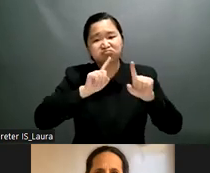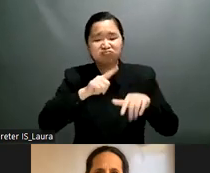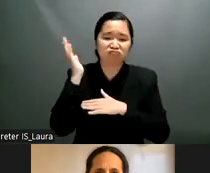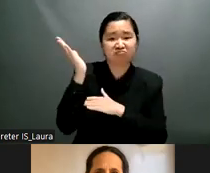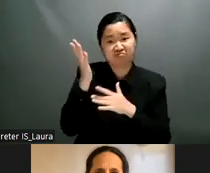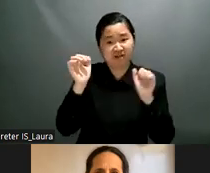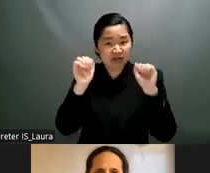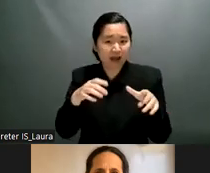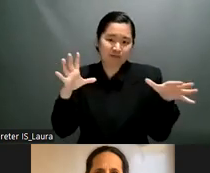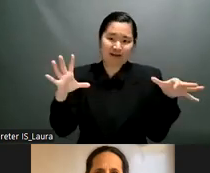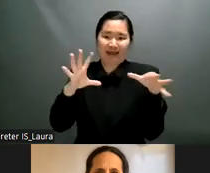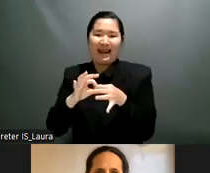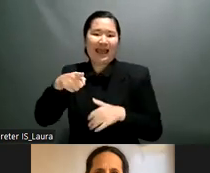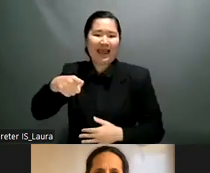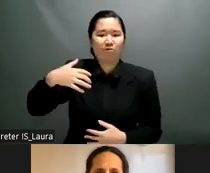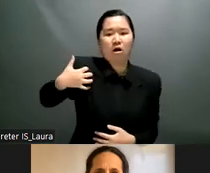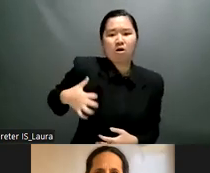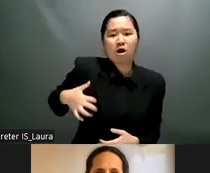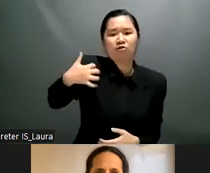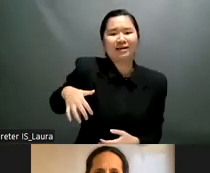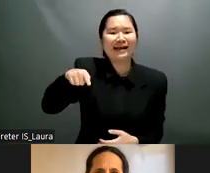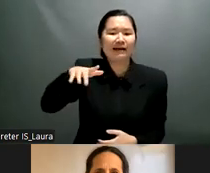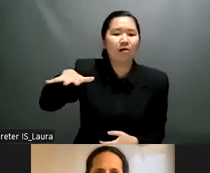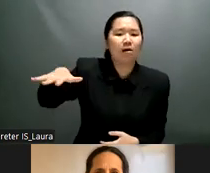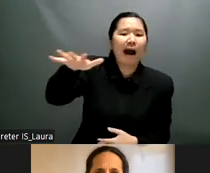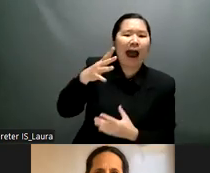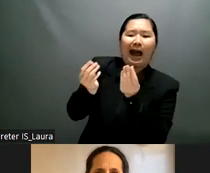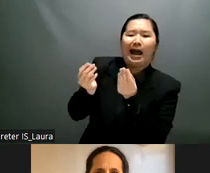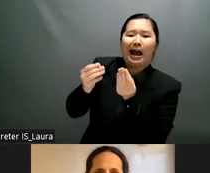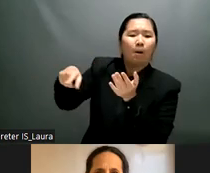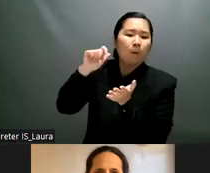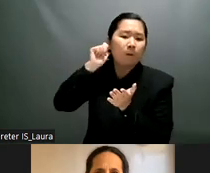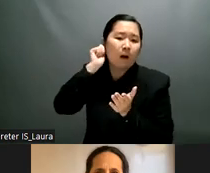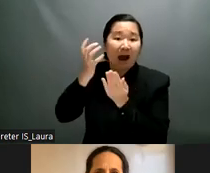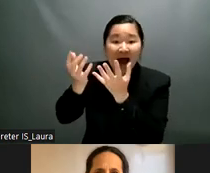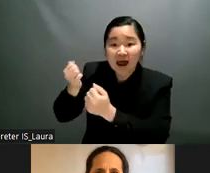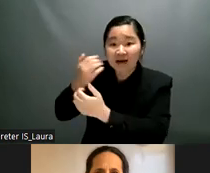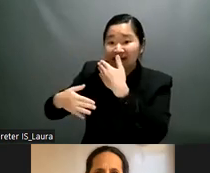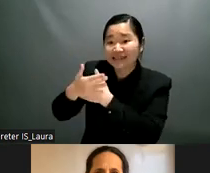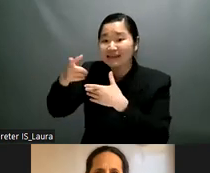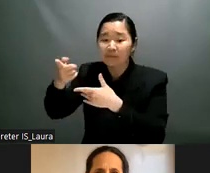to promote the rights and prevent the violation of the rights of women with disabilities in argentina